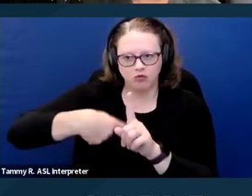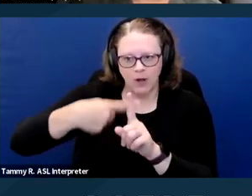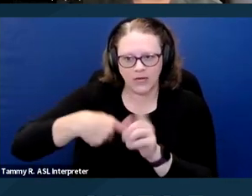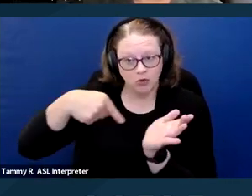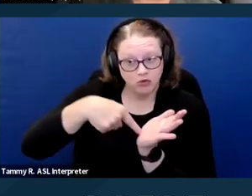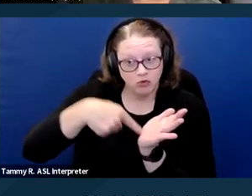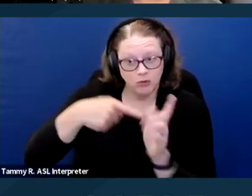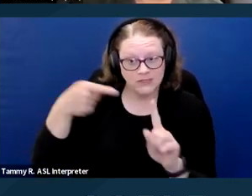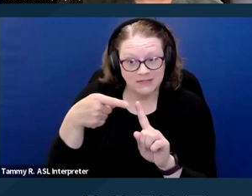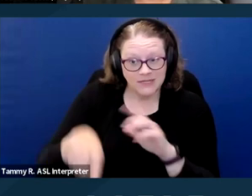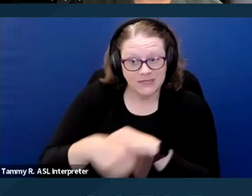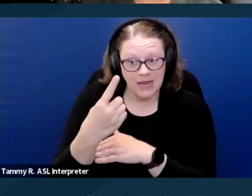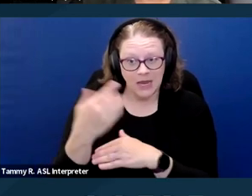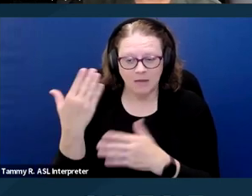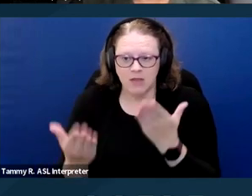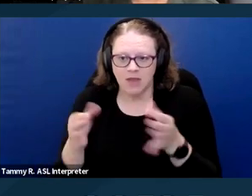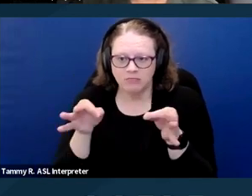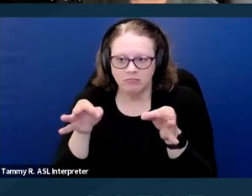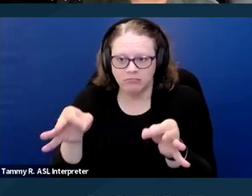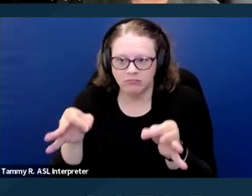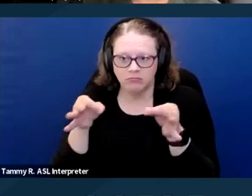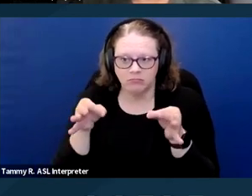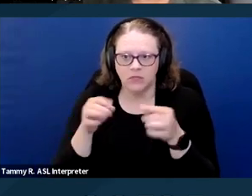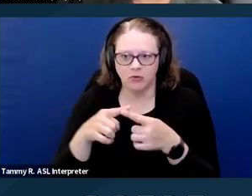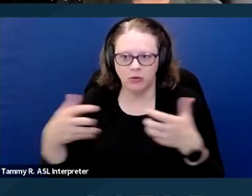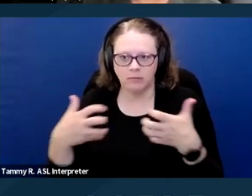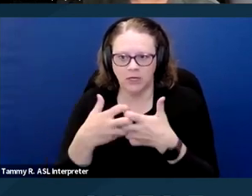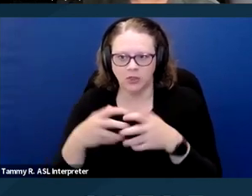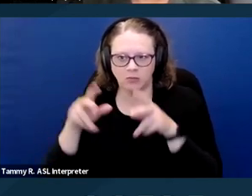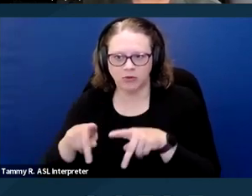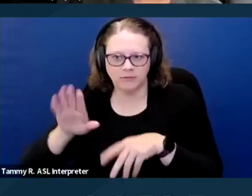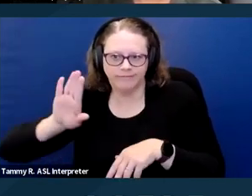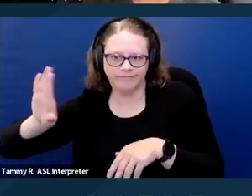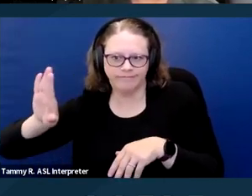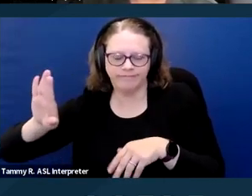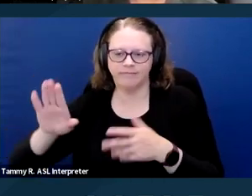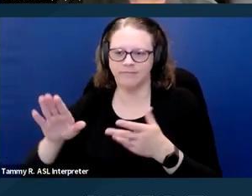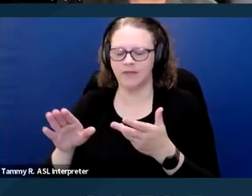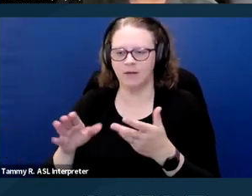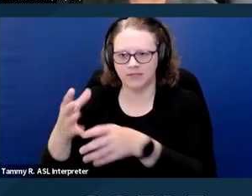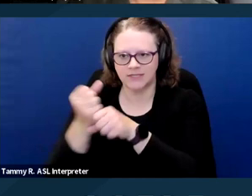to accommodate someone who receives public benefits later than the first of the month would be the kind